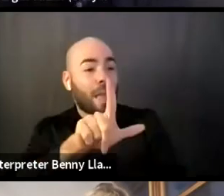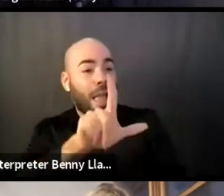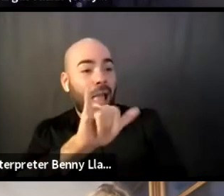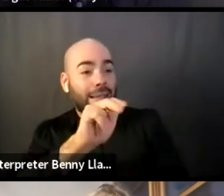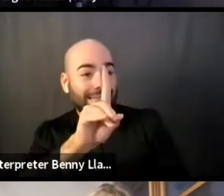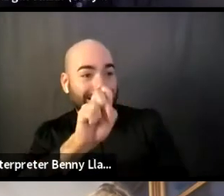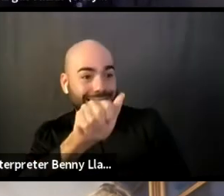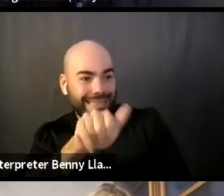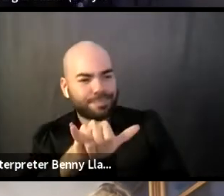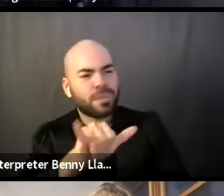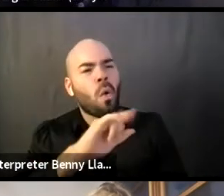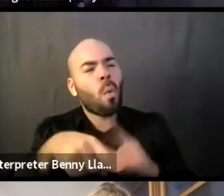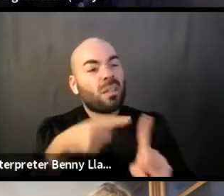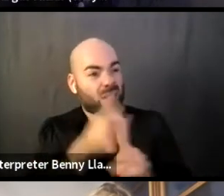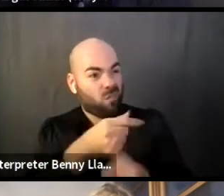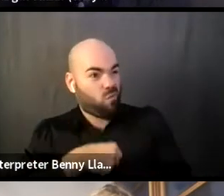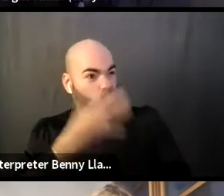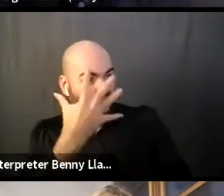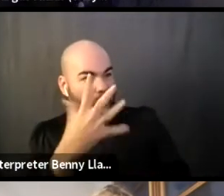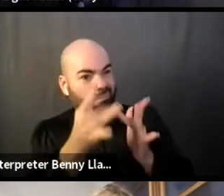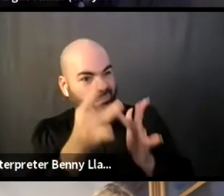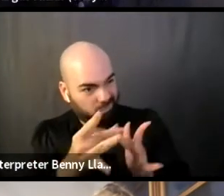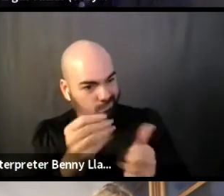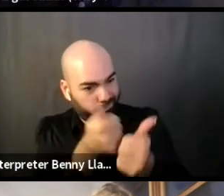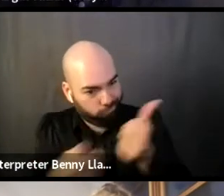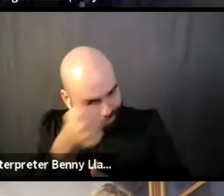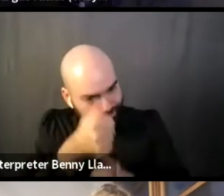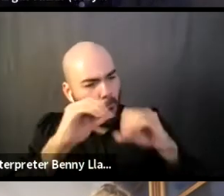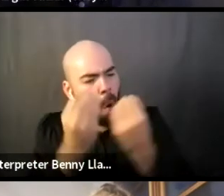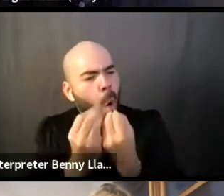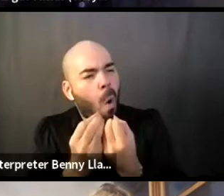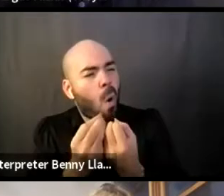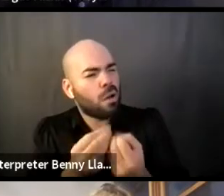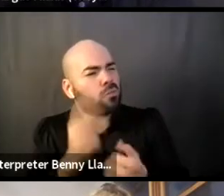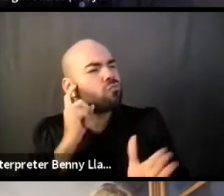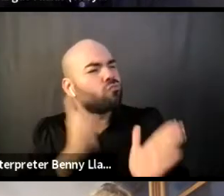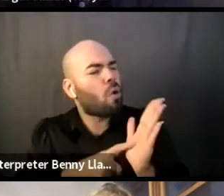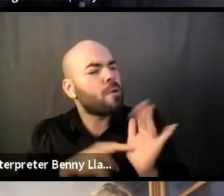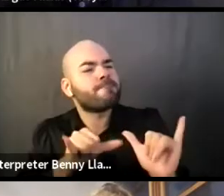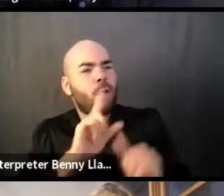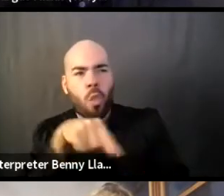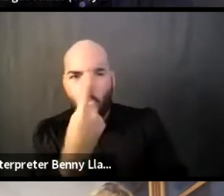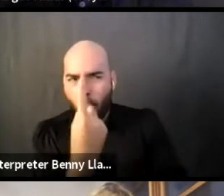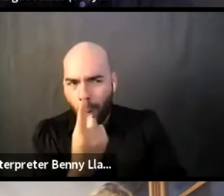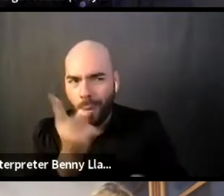that you could not do this alone, right, and not only that you could not do it alone,